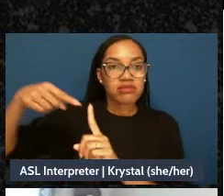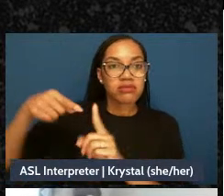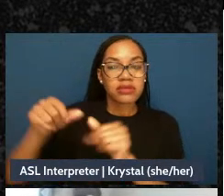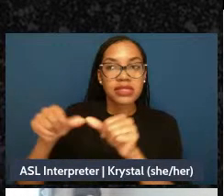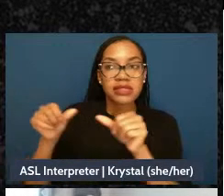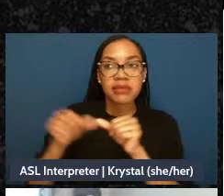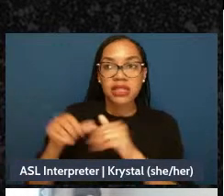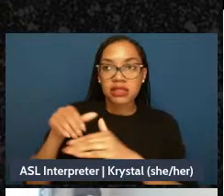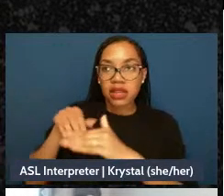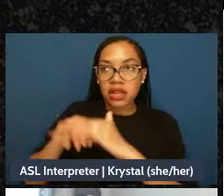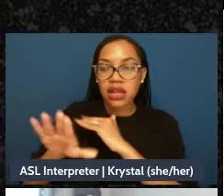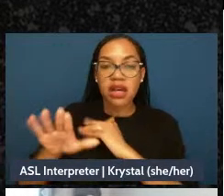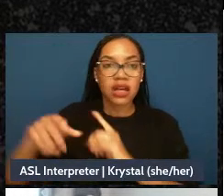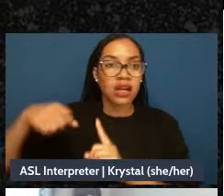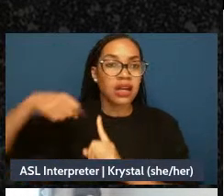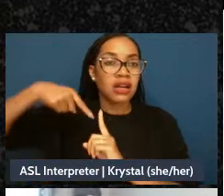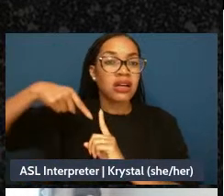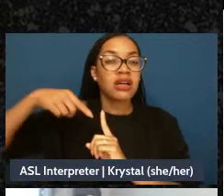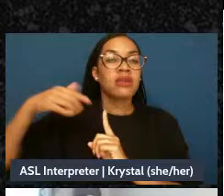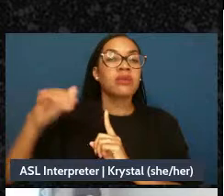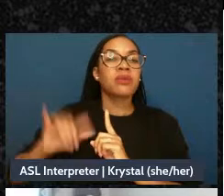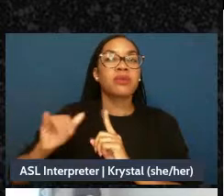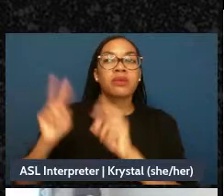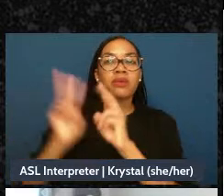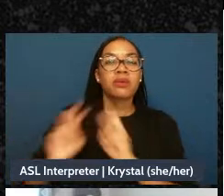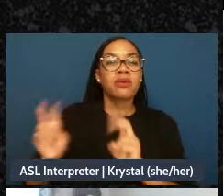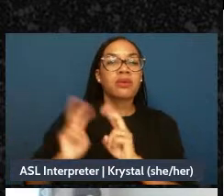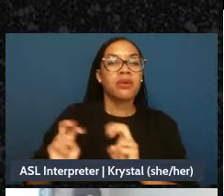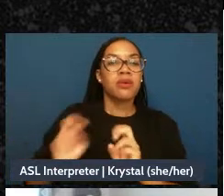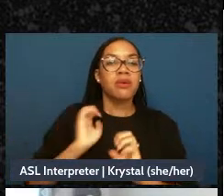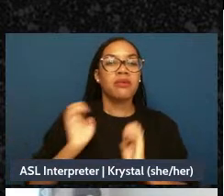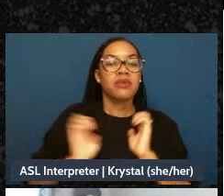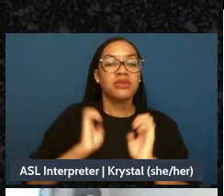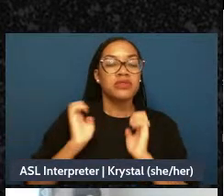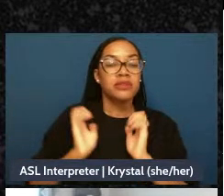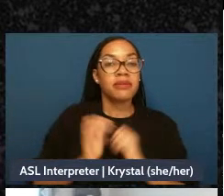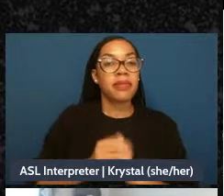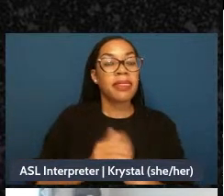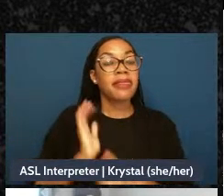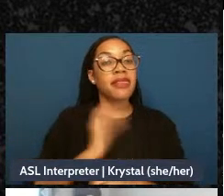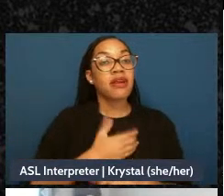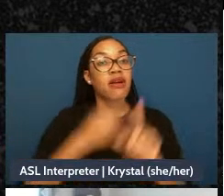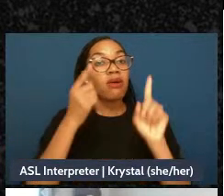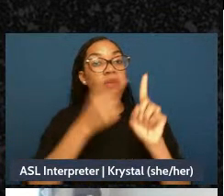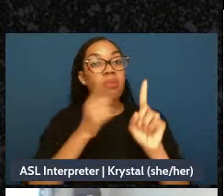and what are our goals for the future, and mad maps can be really great tools for this.